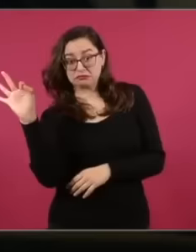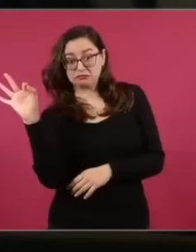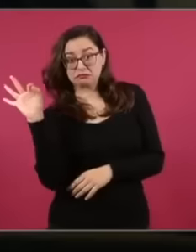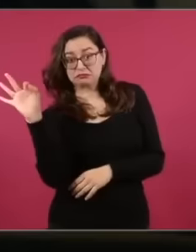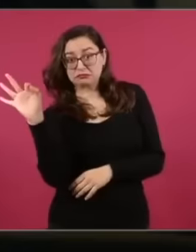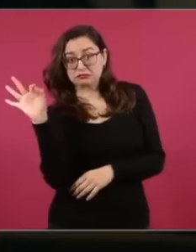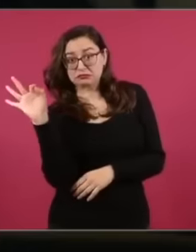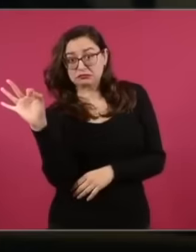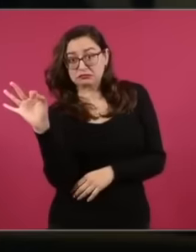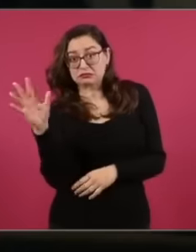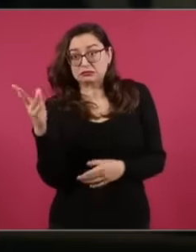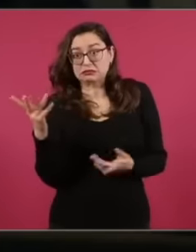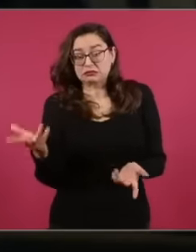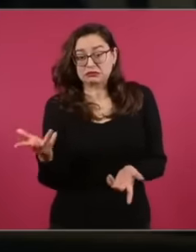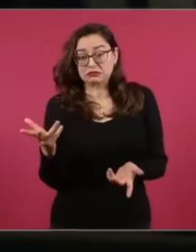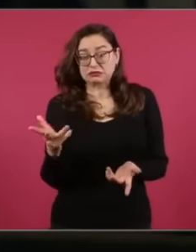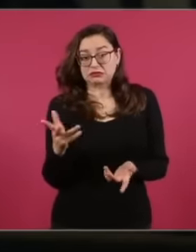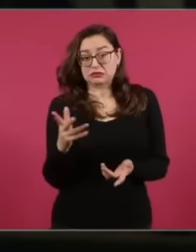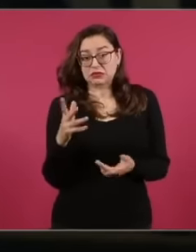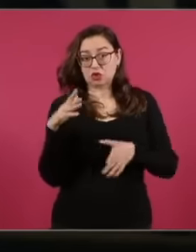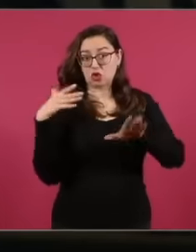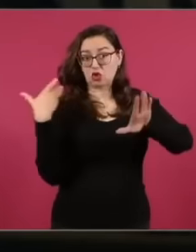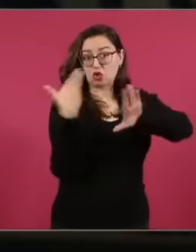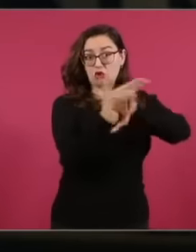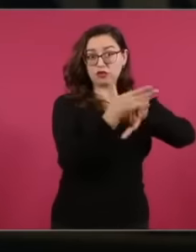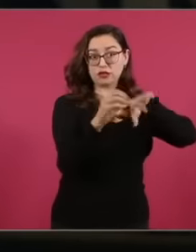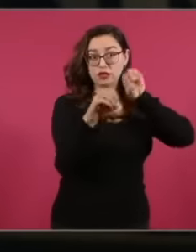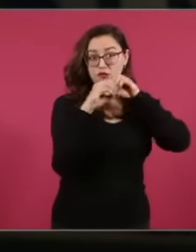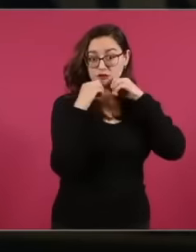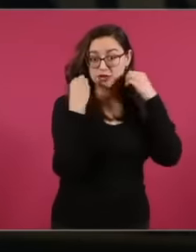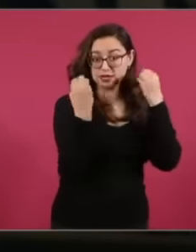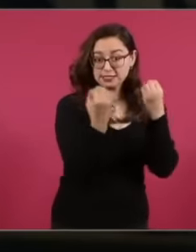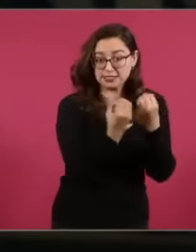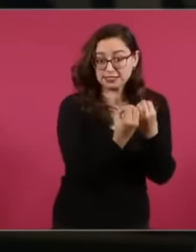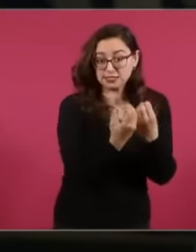to affect the army around the Ayotzinapa case, that is, a narrative that you